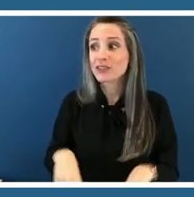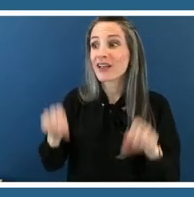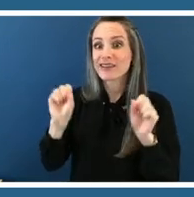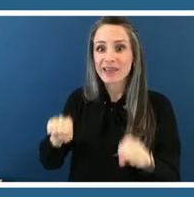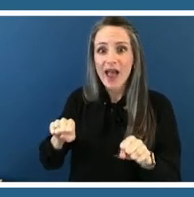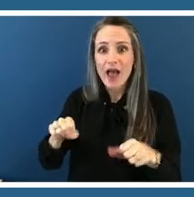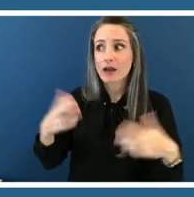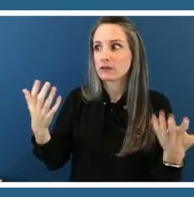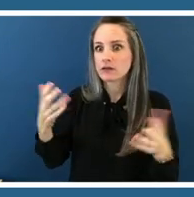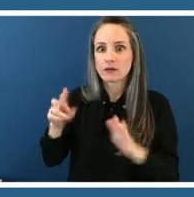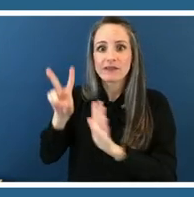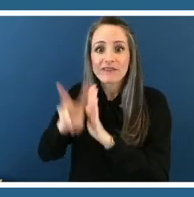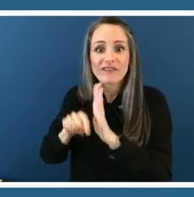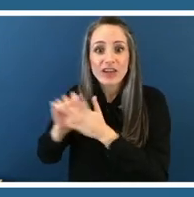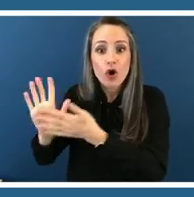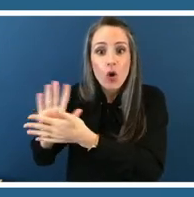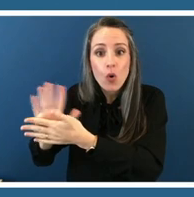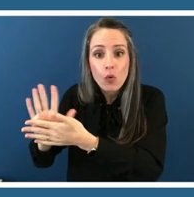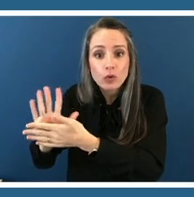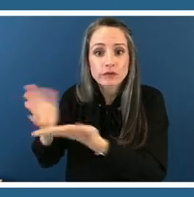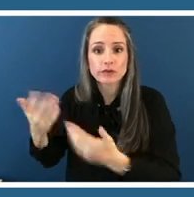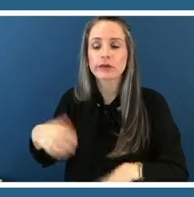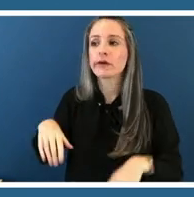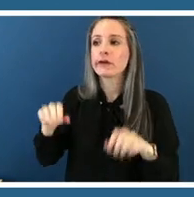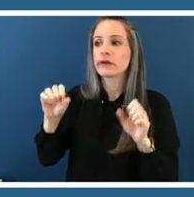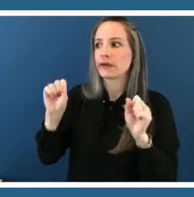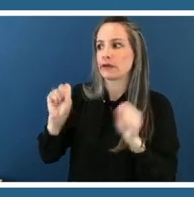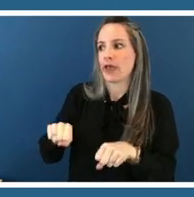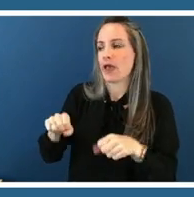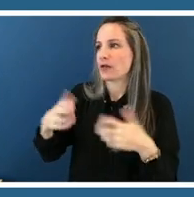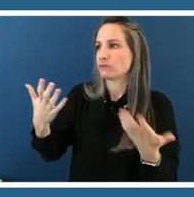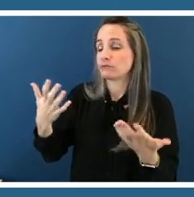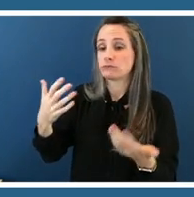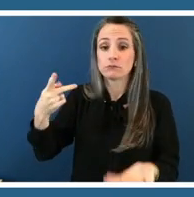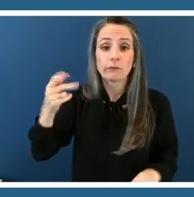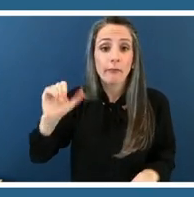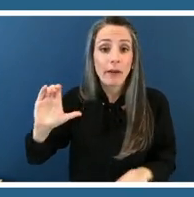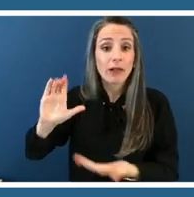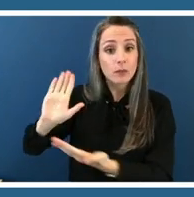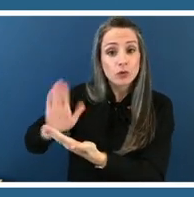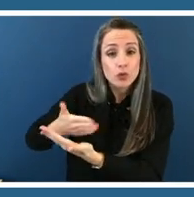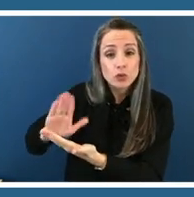um like any kind of like public